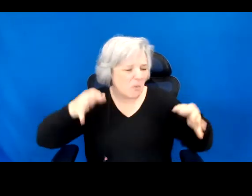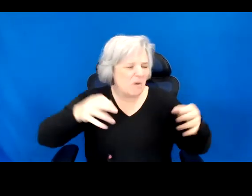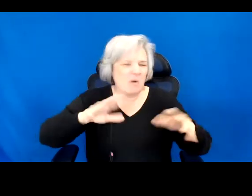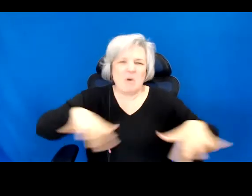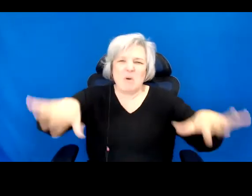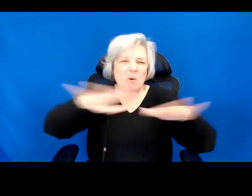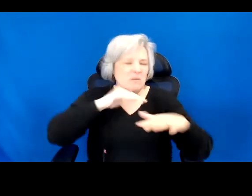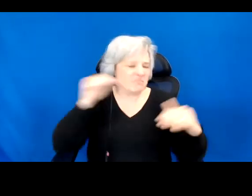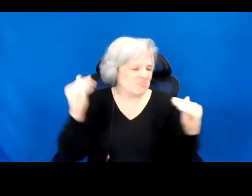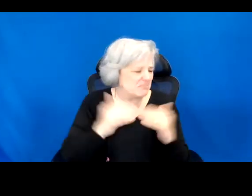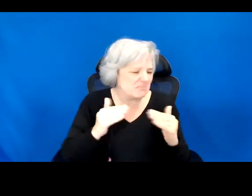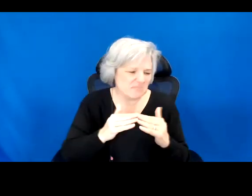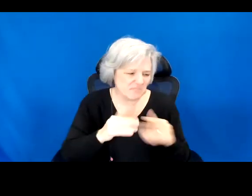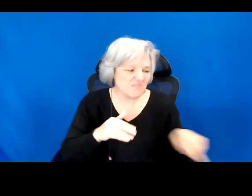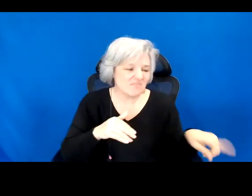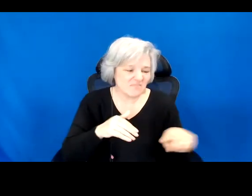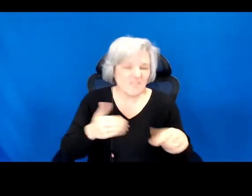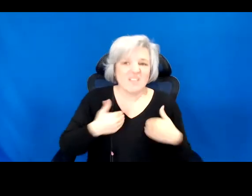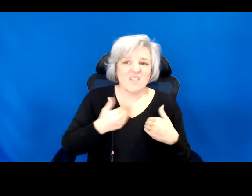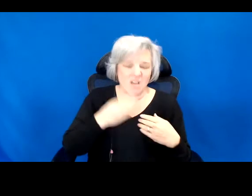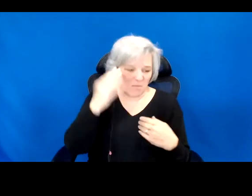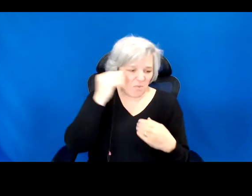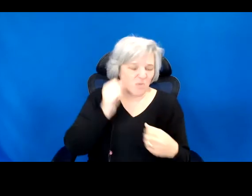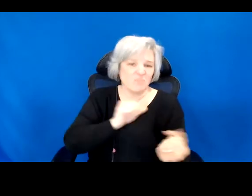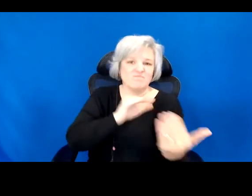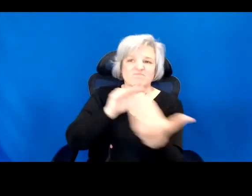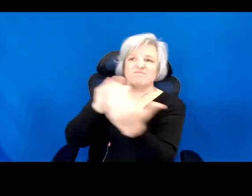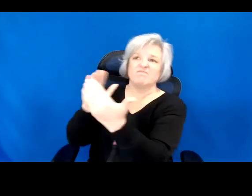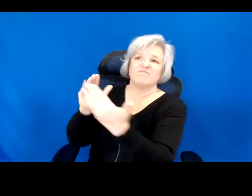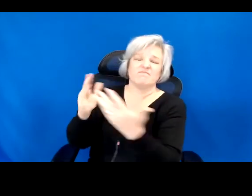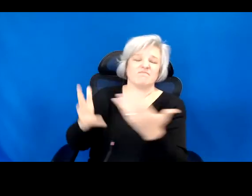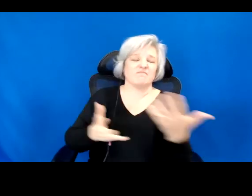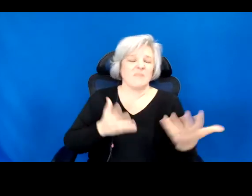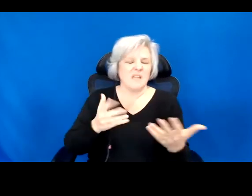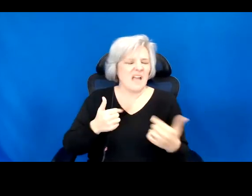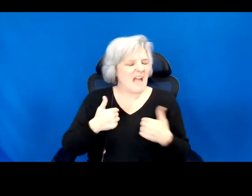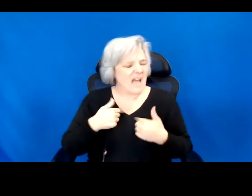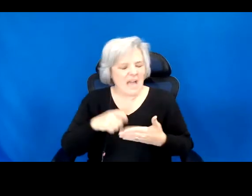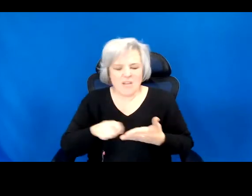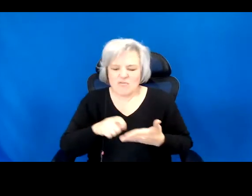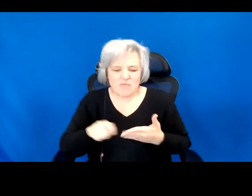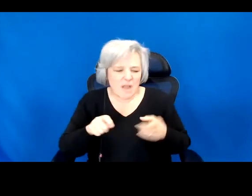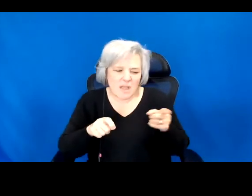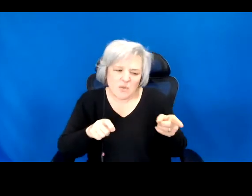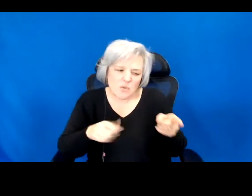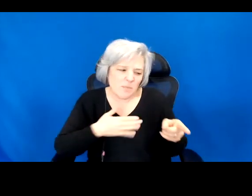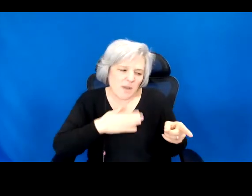I write to you with a different urgency. All right now with the immediate fear they